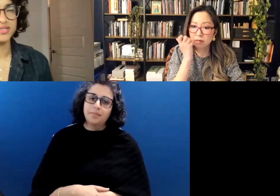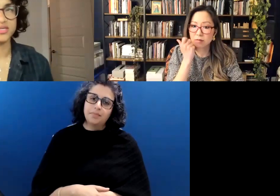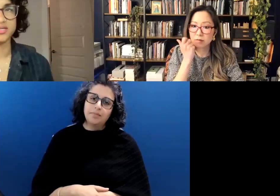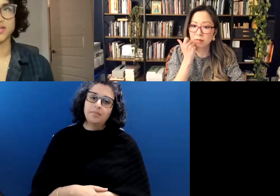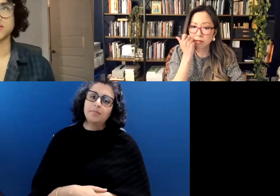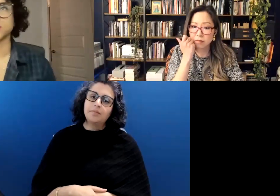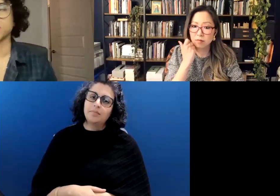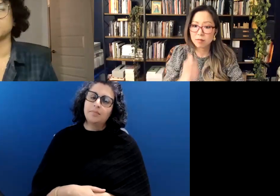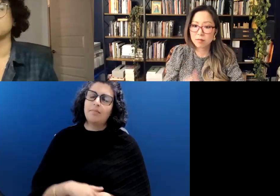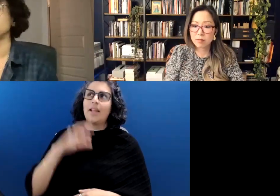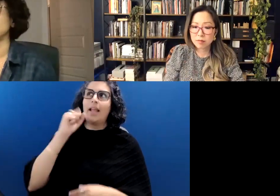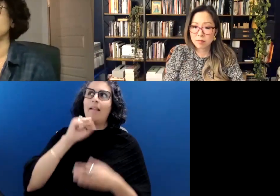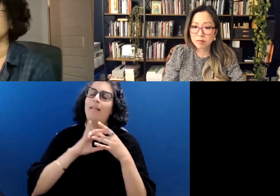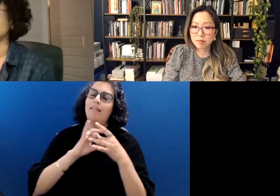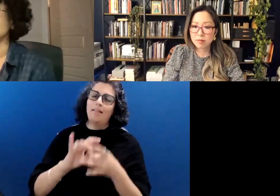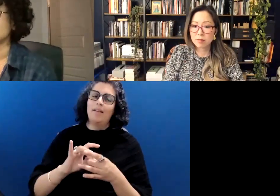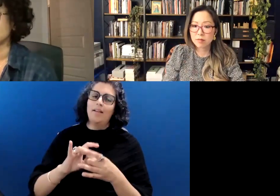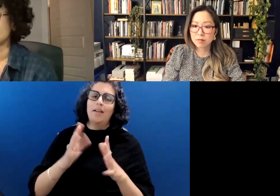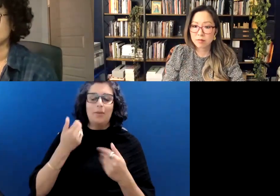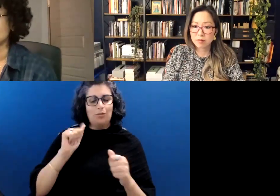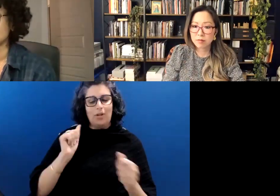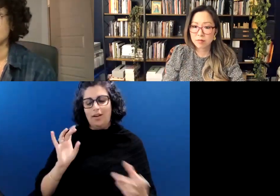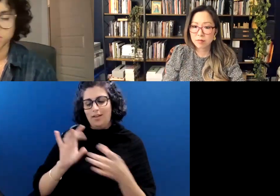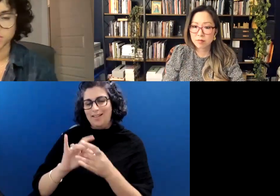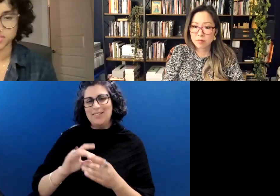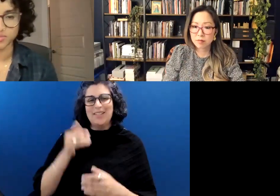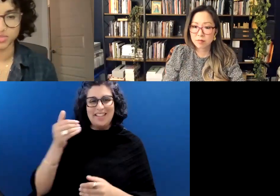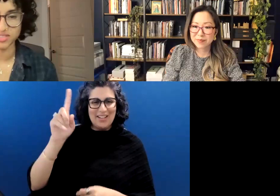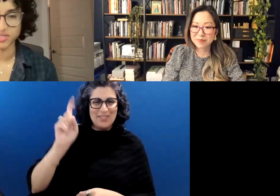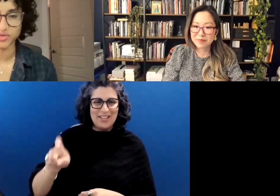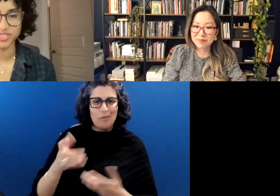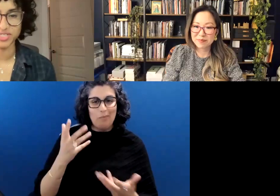Which I guess connects in a way to. I'm trying to connect it to the next question, which maybe it's just completely unrelated.